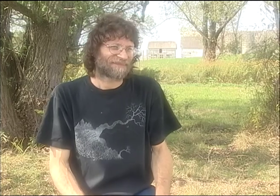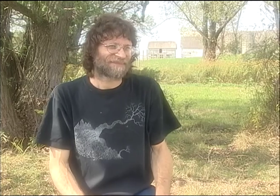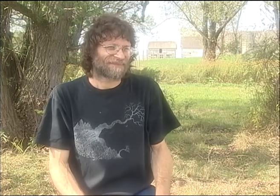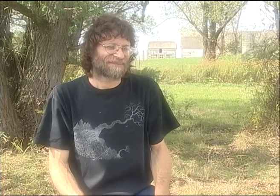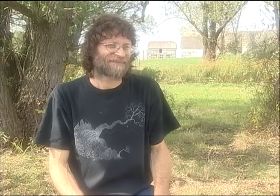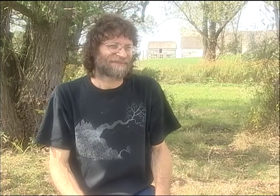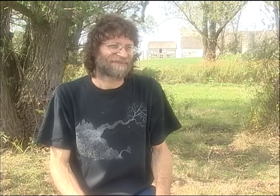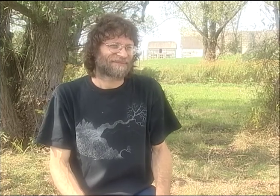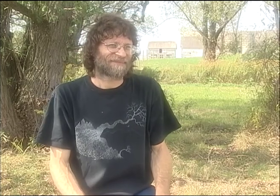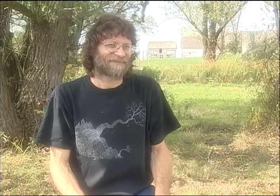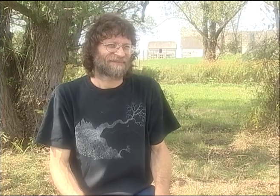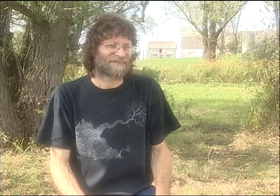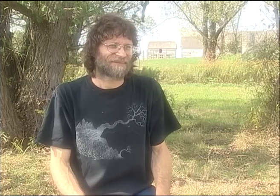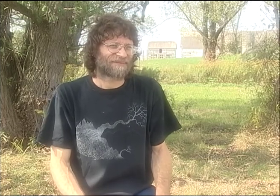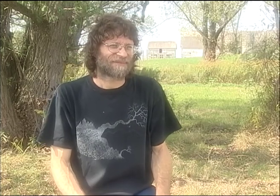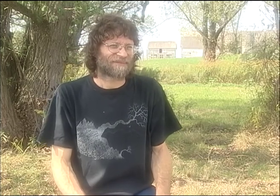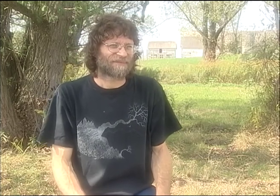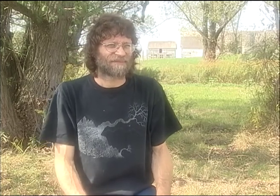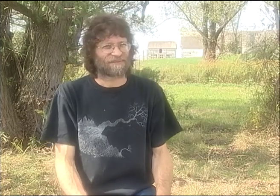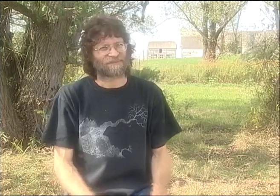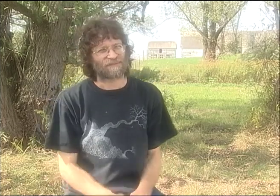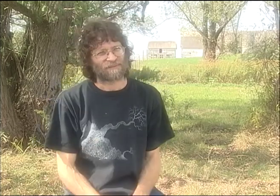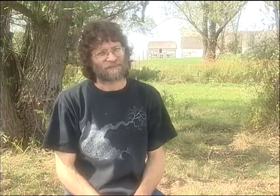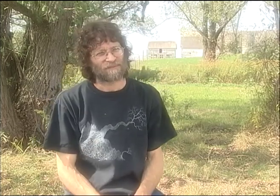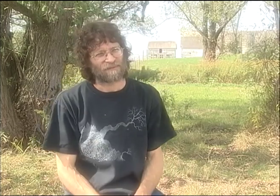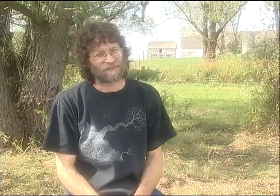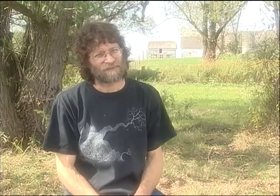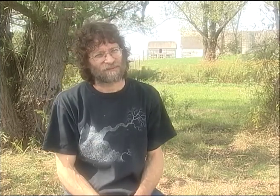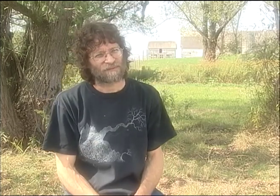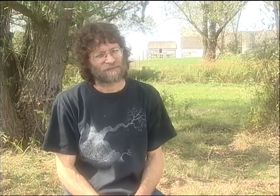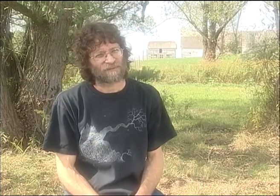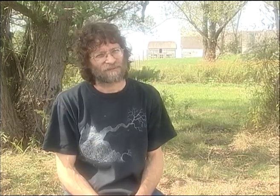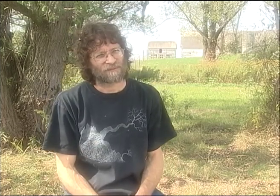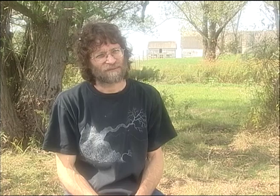AND IT DIDN'T GO FOR A VERY LONG TIME, THIS GROUP, BUT IT WAS REALLY FUN WHILE IT LASTED.